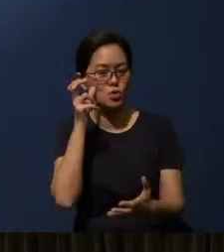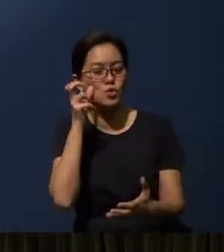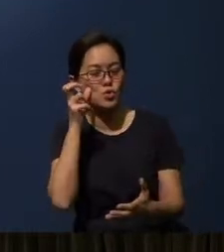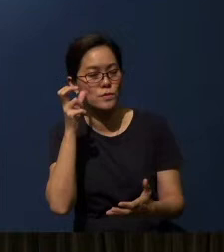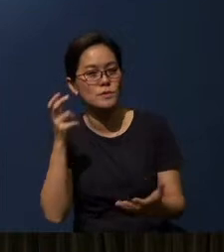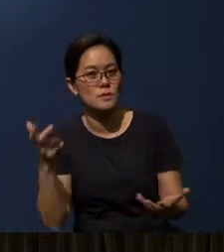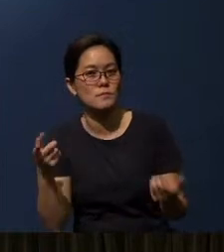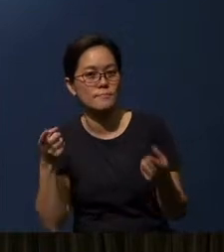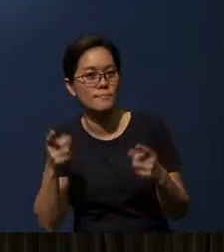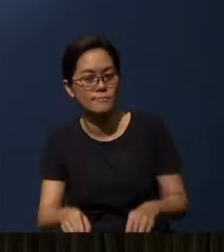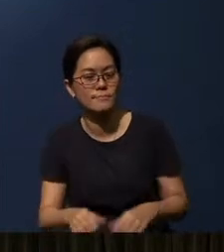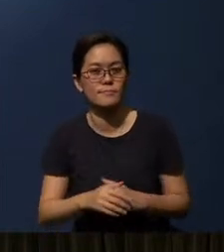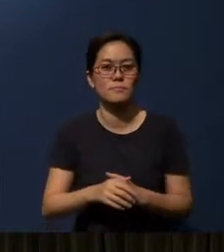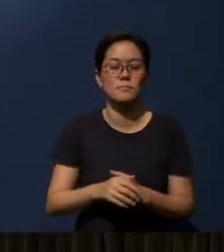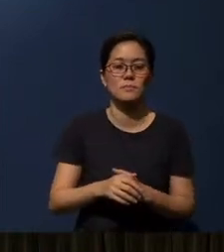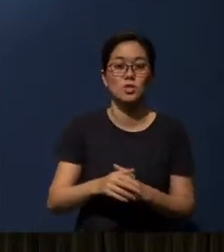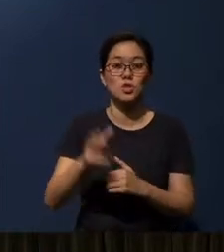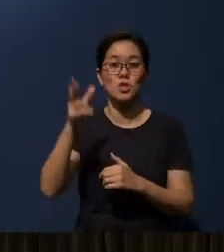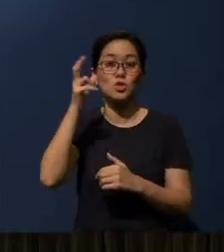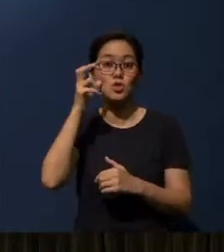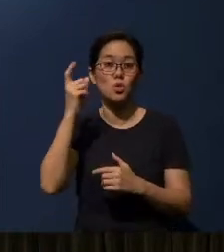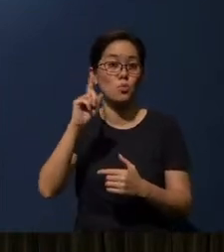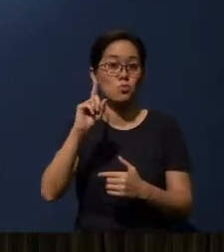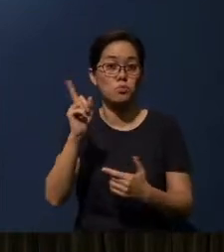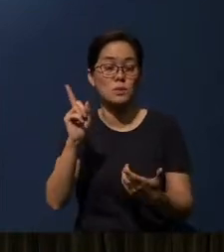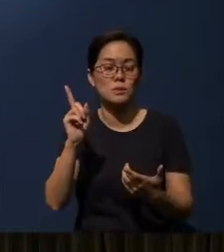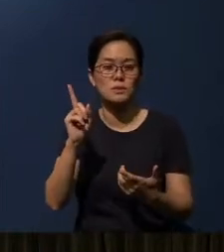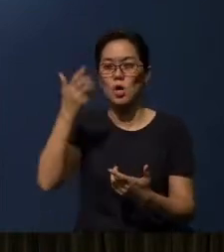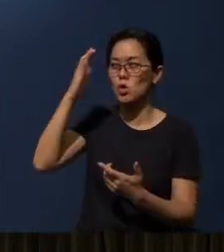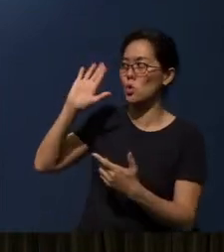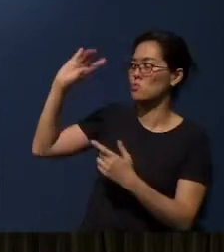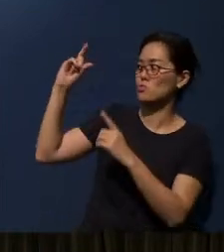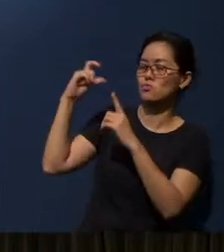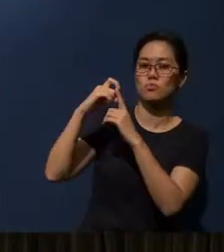and hearing from the Word of God”.